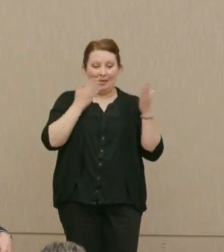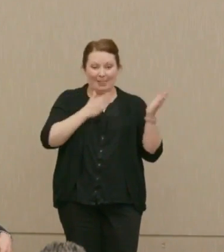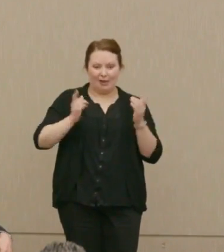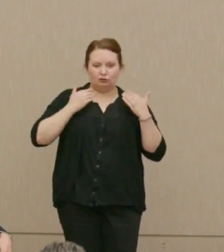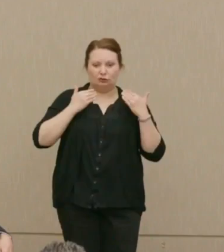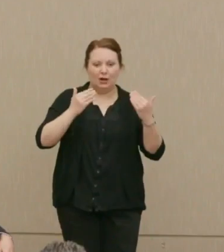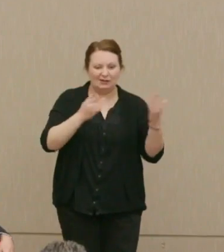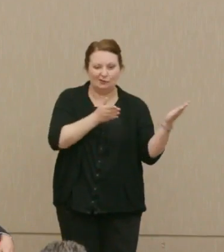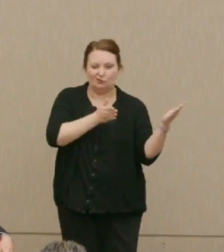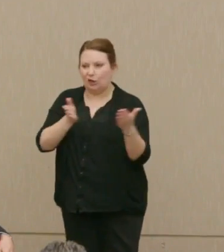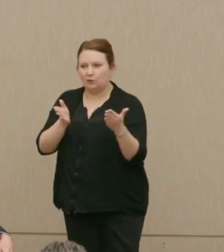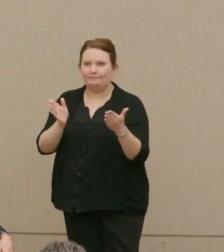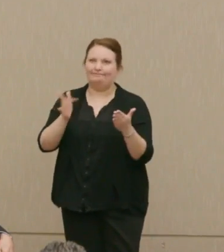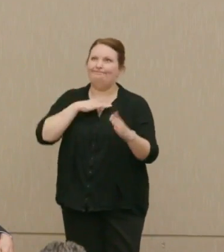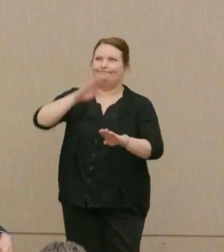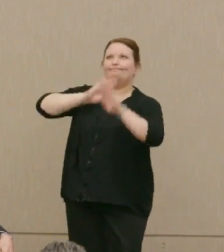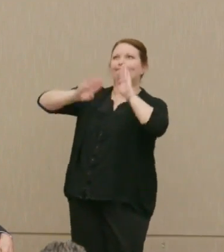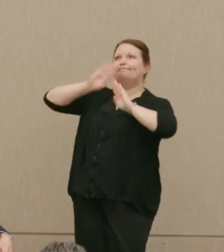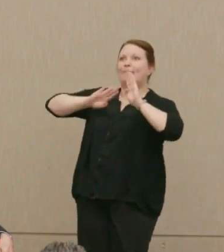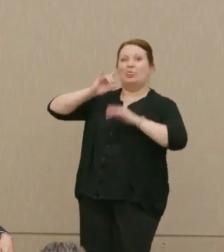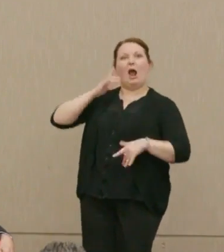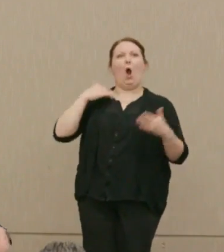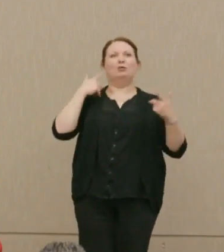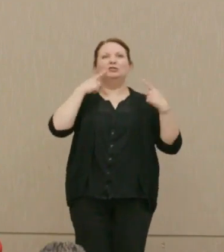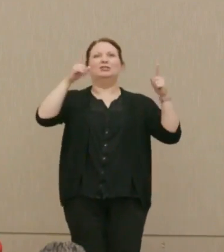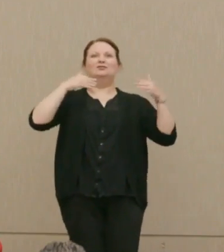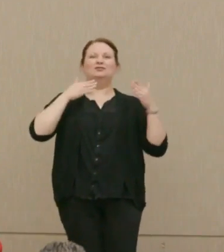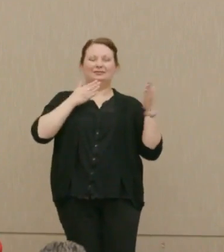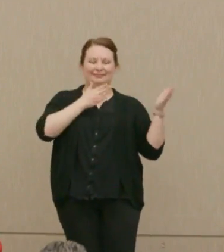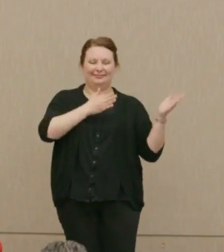Sometimes they think they have.